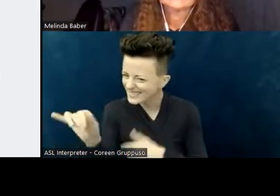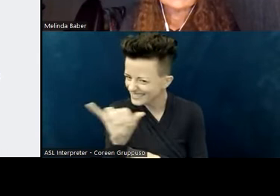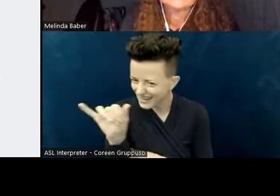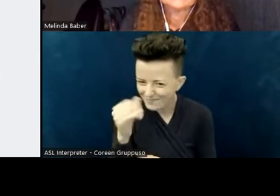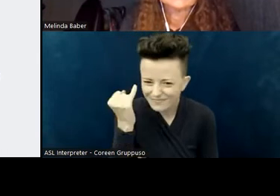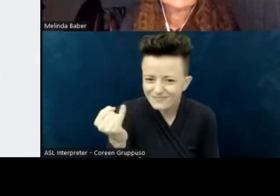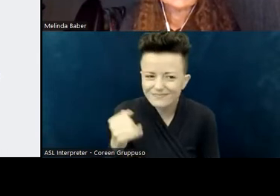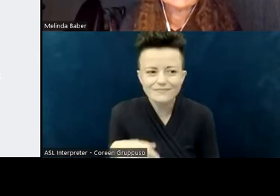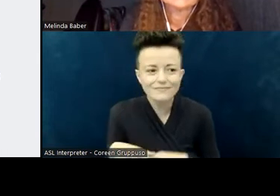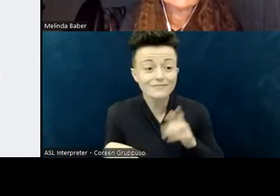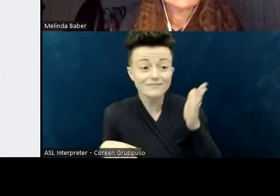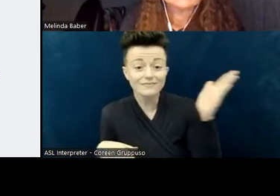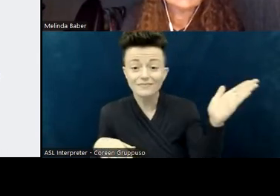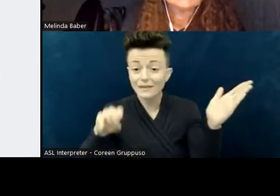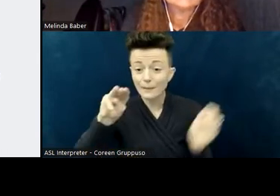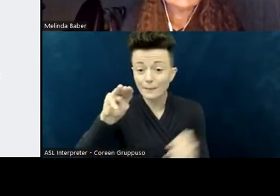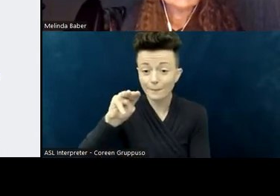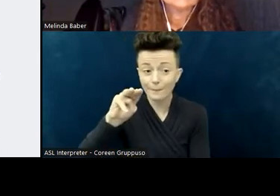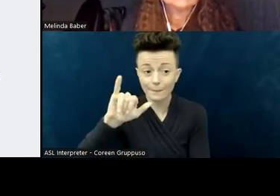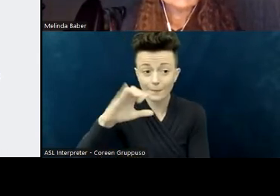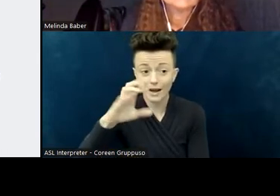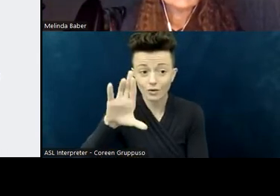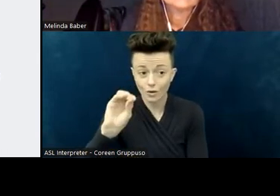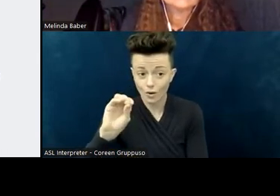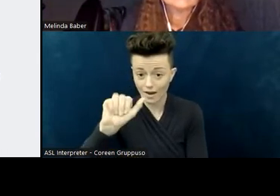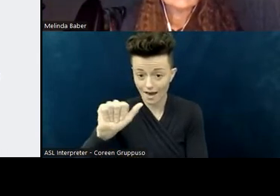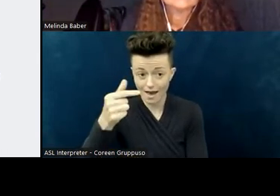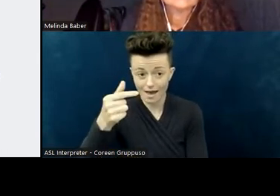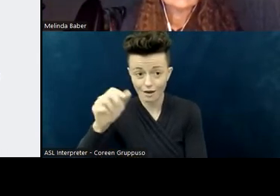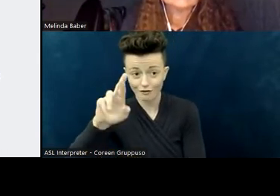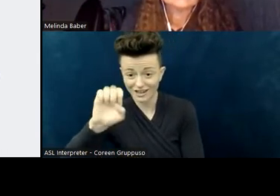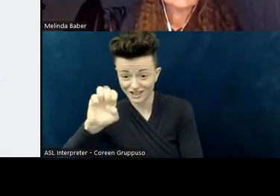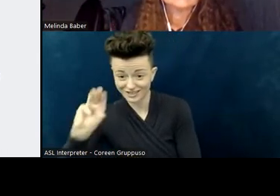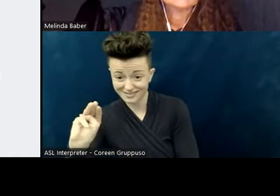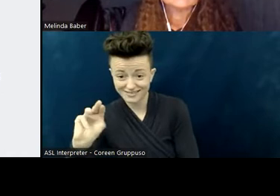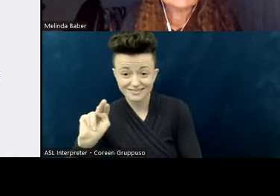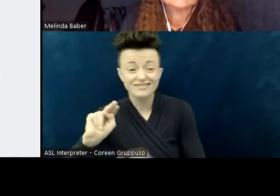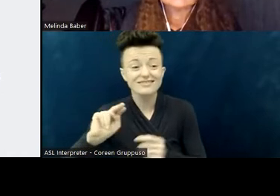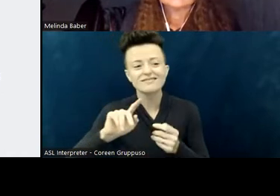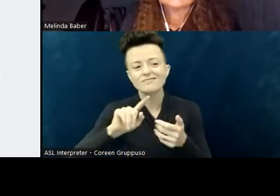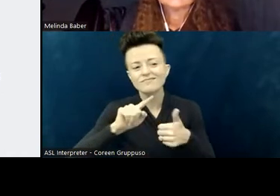it's an insult or slight, a disrespectful comment to or about a marginalized person